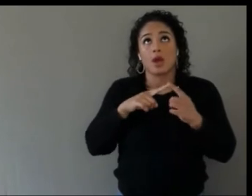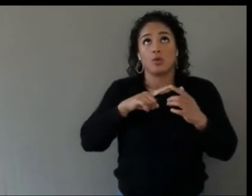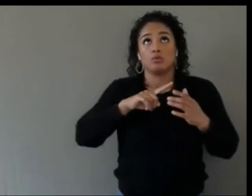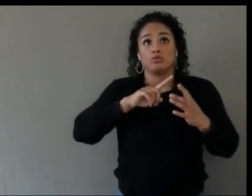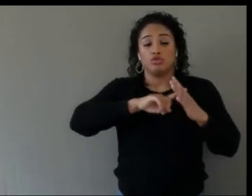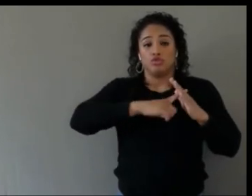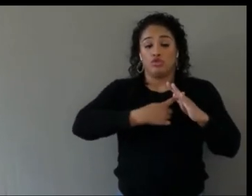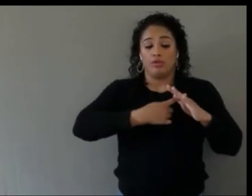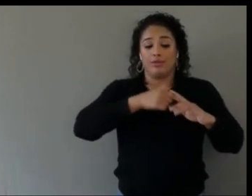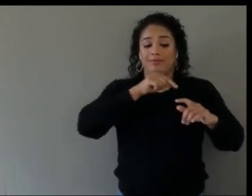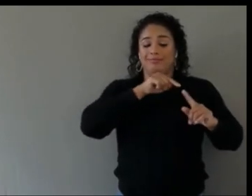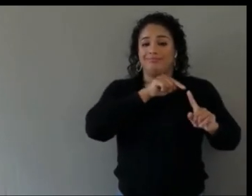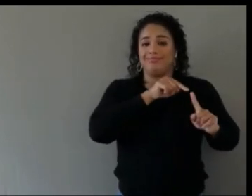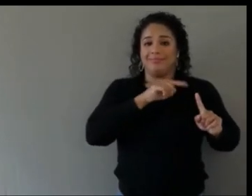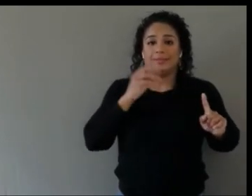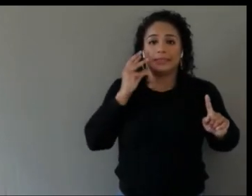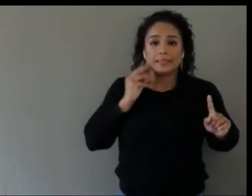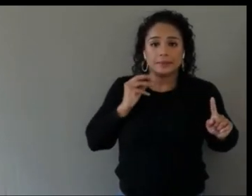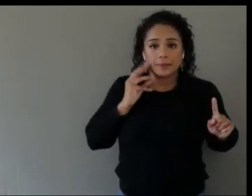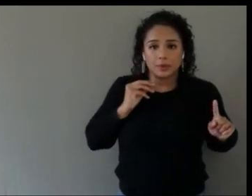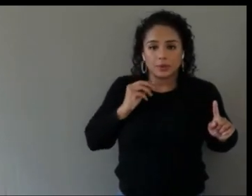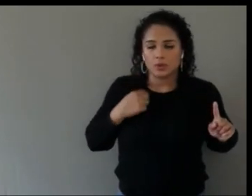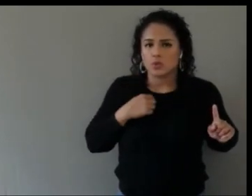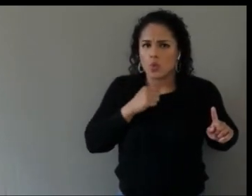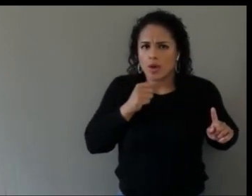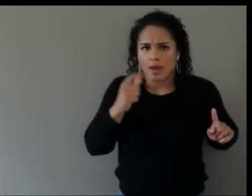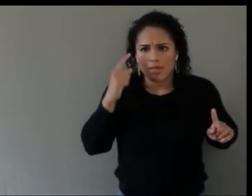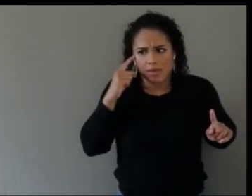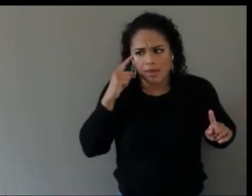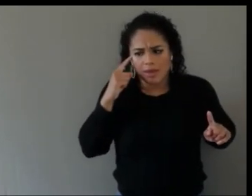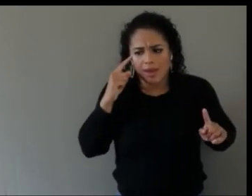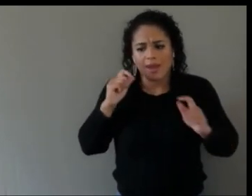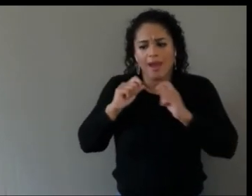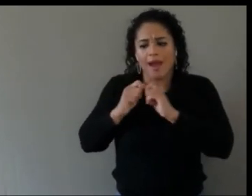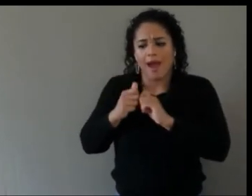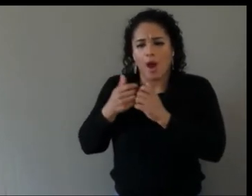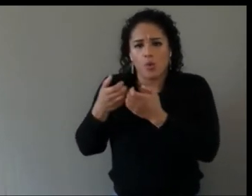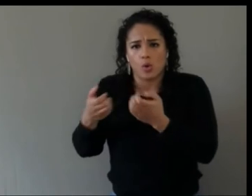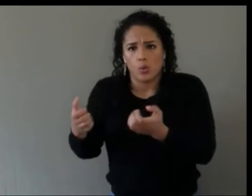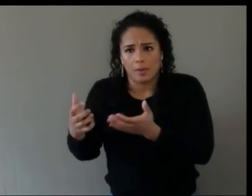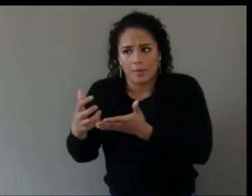thinking about how people acquire the hardware that they need for VR, so that's a question